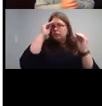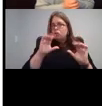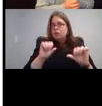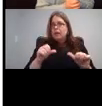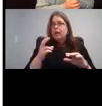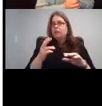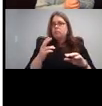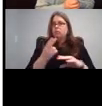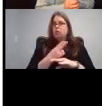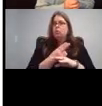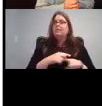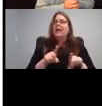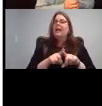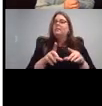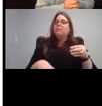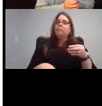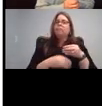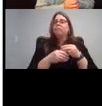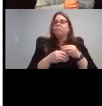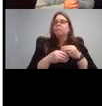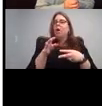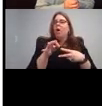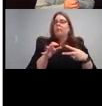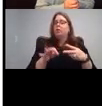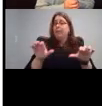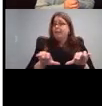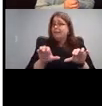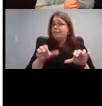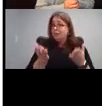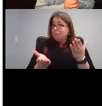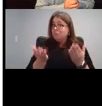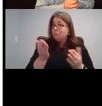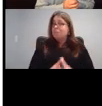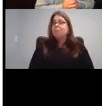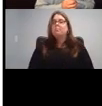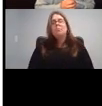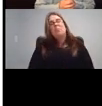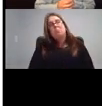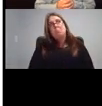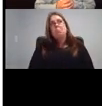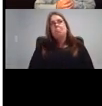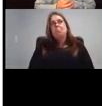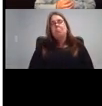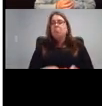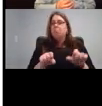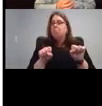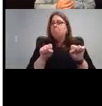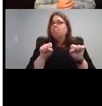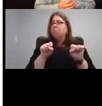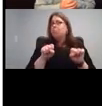Potentially, I think